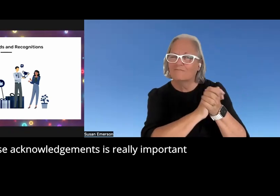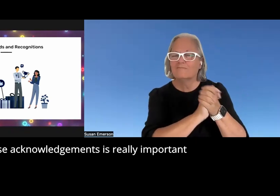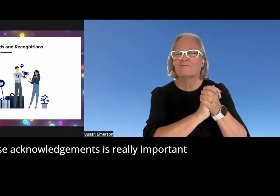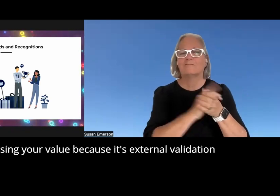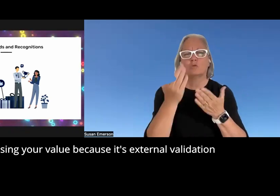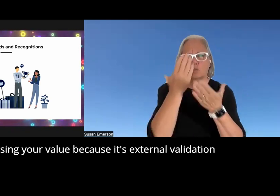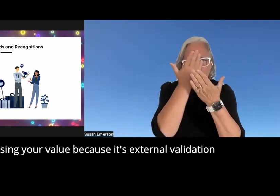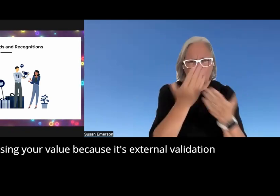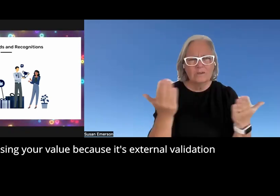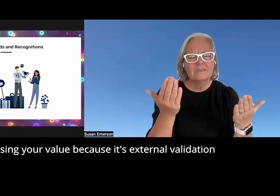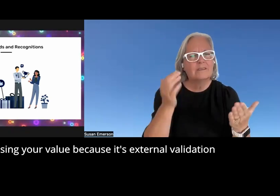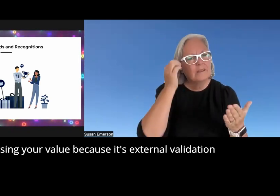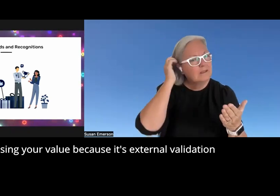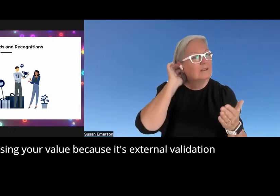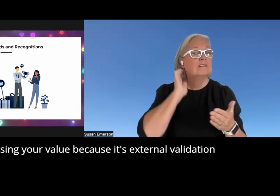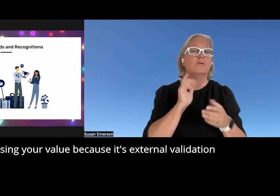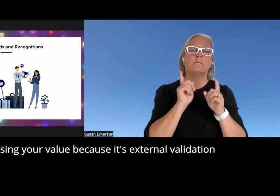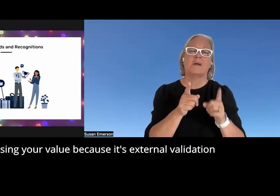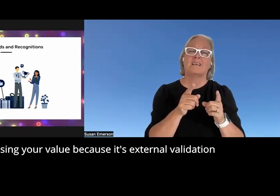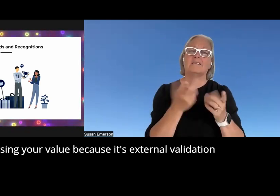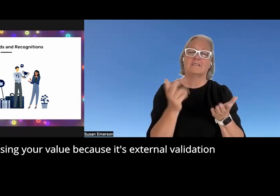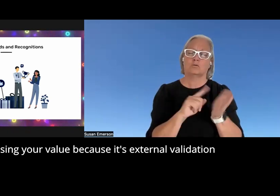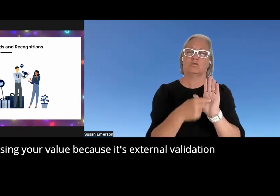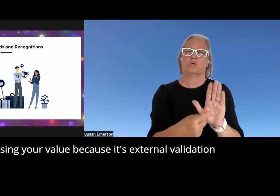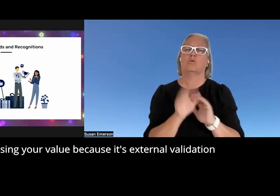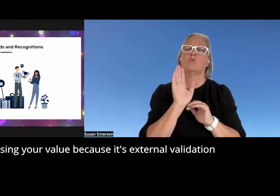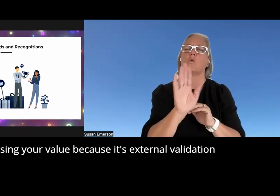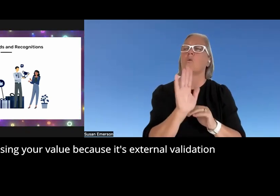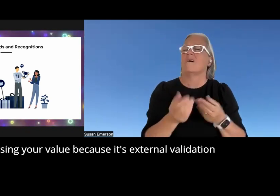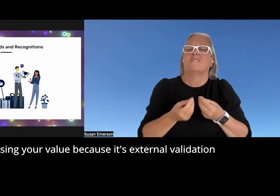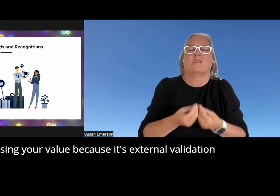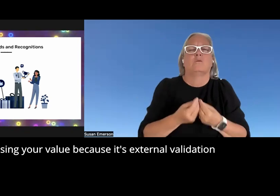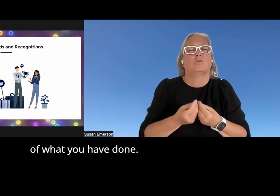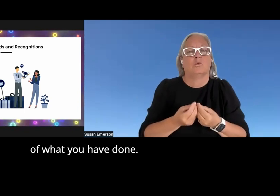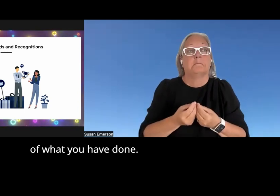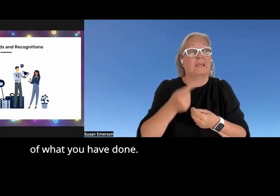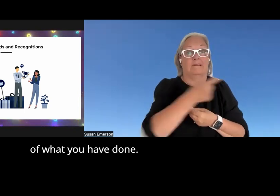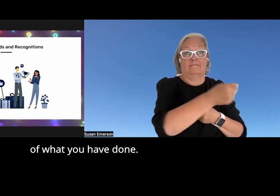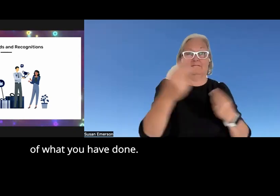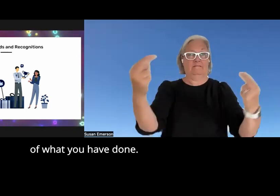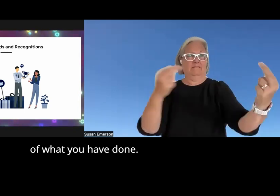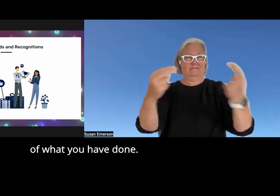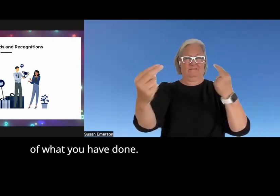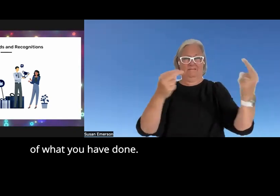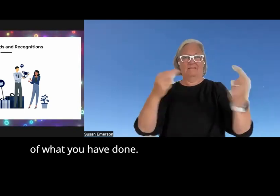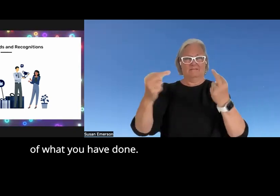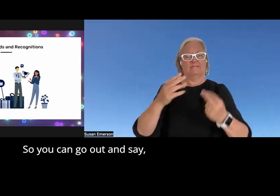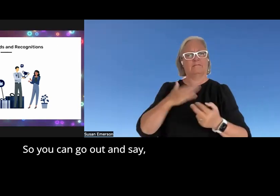important to showcasing your value because it's external validation of what you have done so we